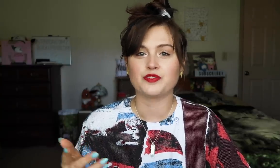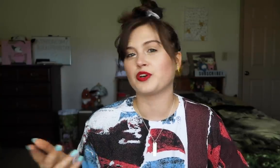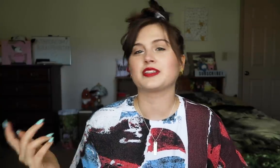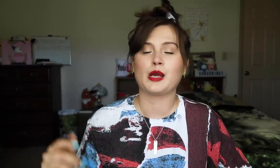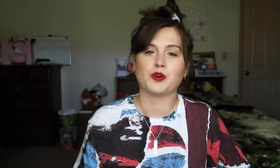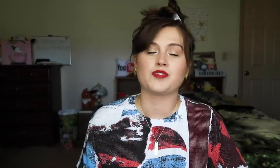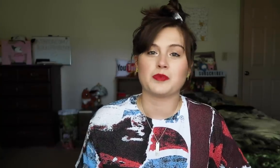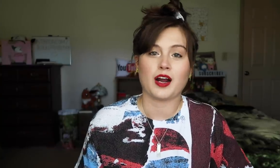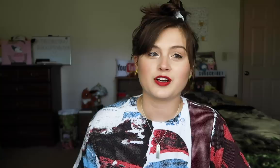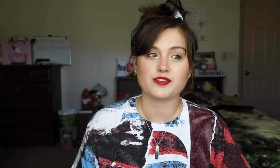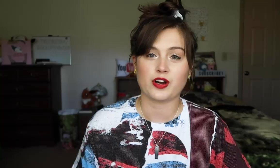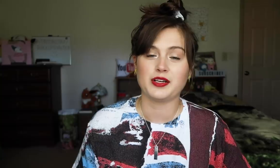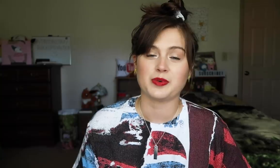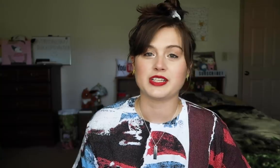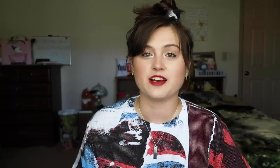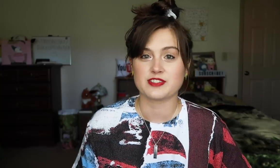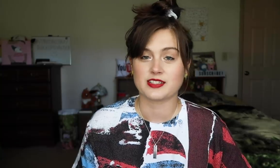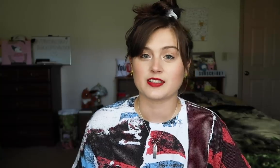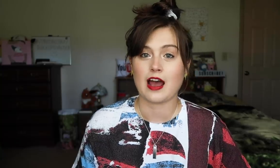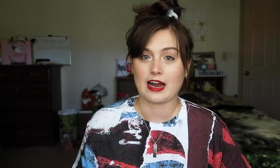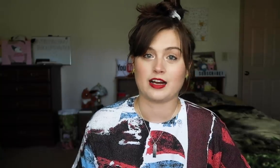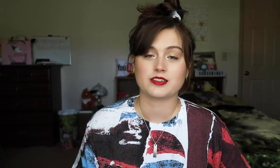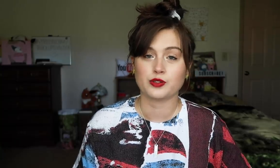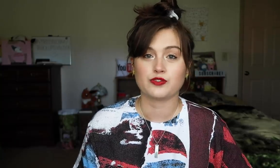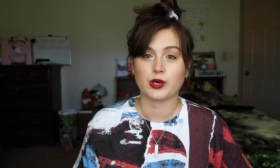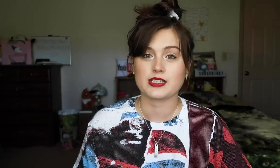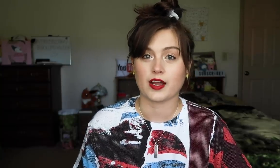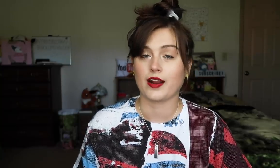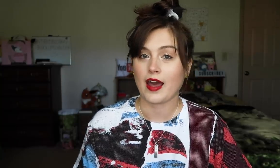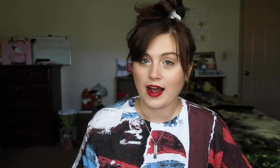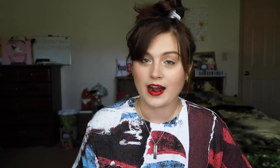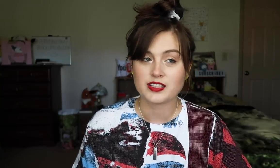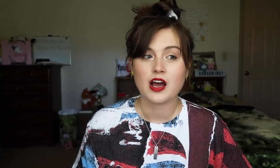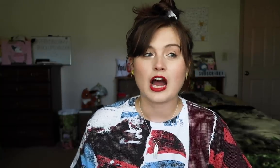So, for example, if I'm tired of trying to put the emphasis in ask to avoid saying ass,